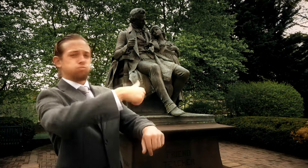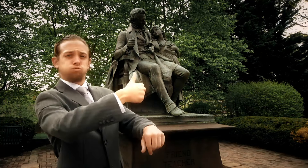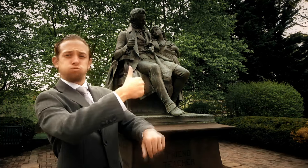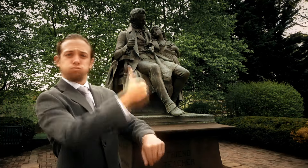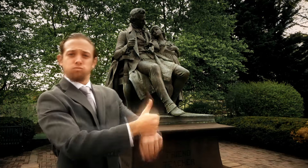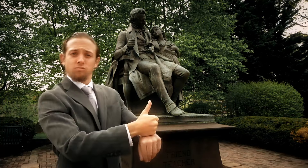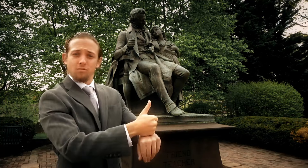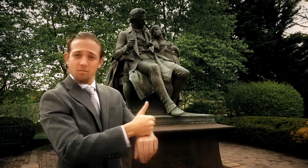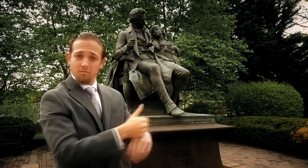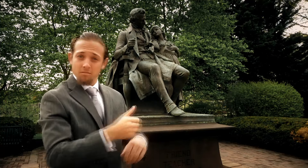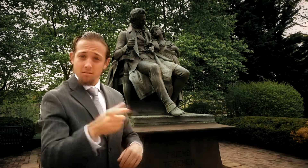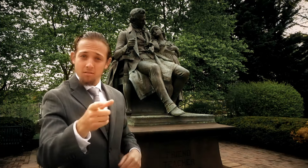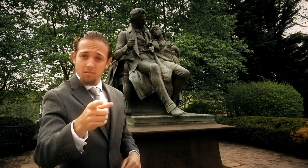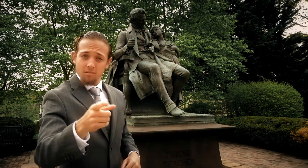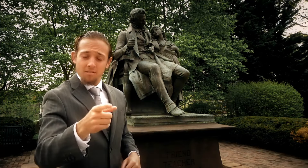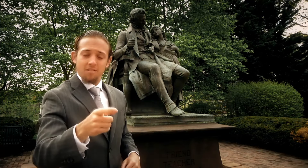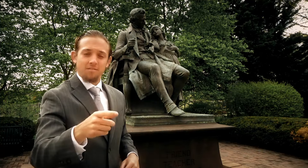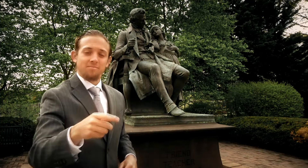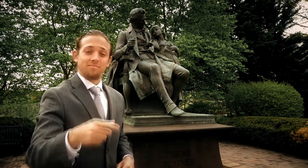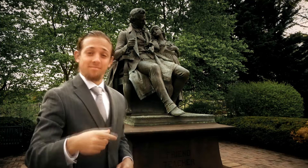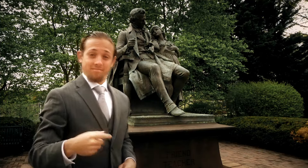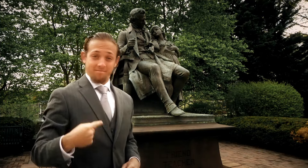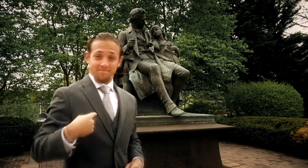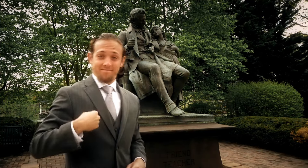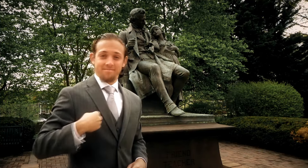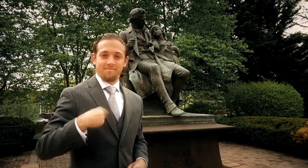were founded?